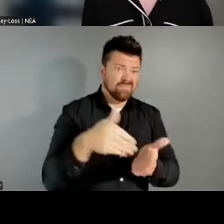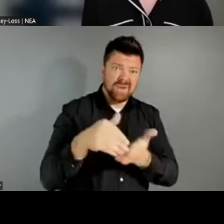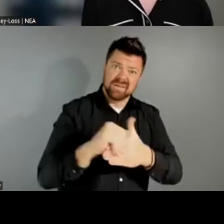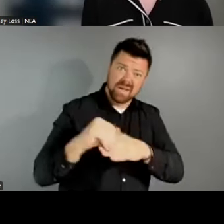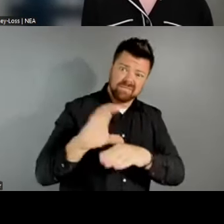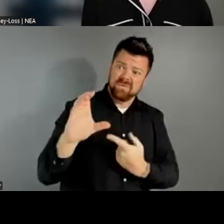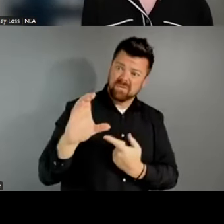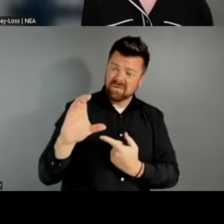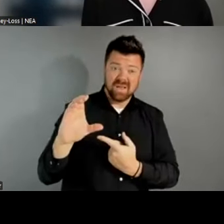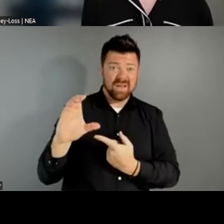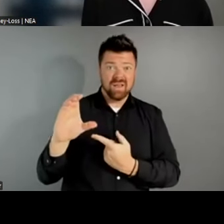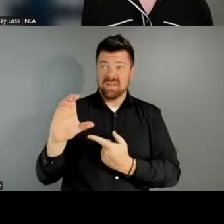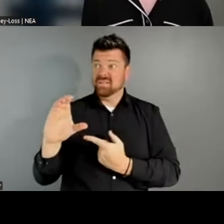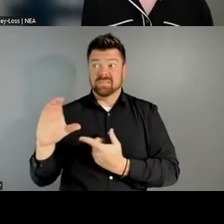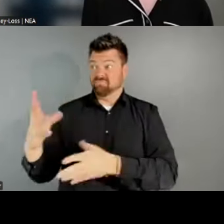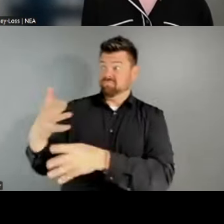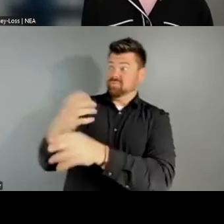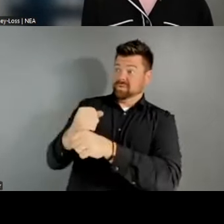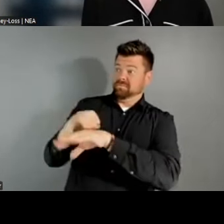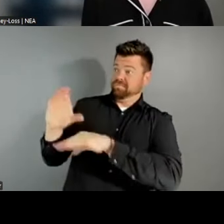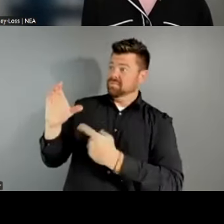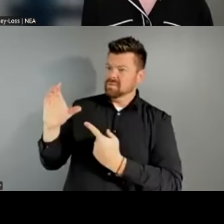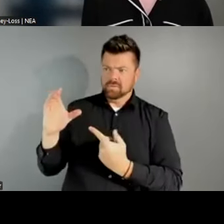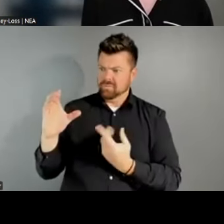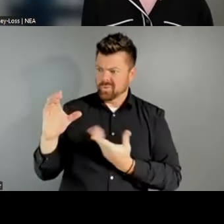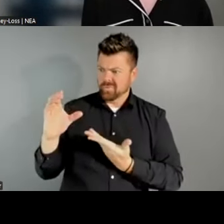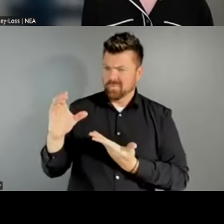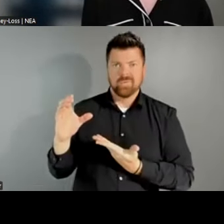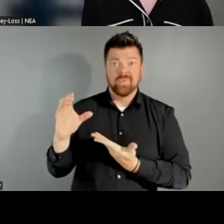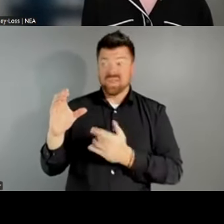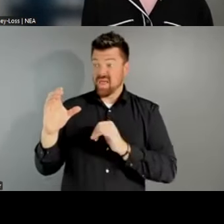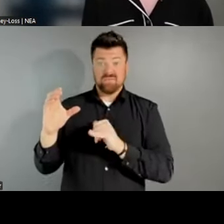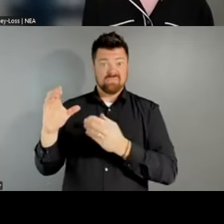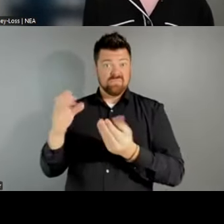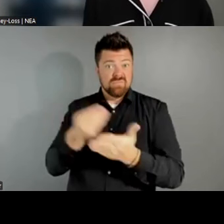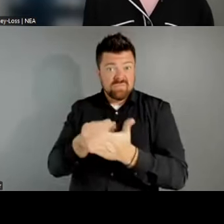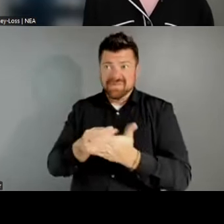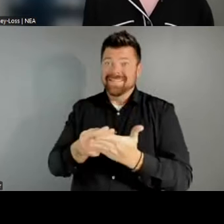one time. And while it's not always easy to move federal money, where possible, local arts agencies